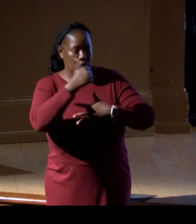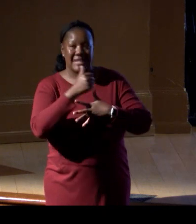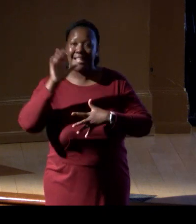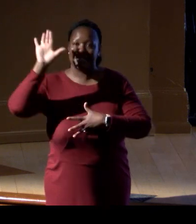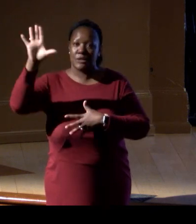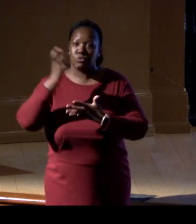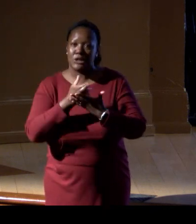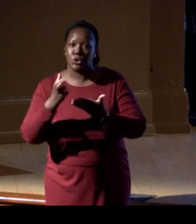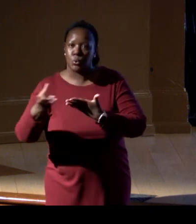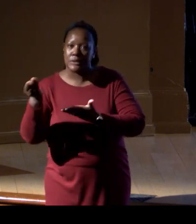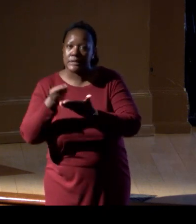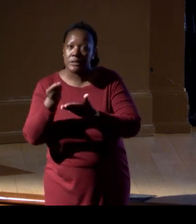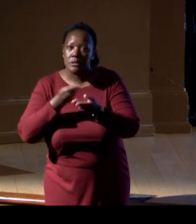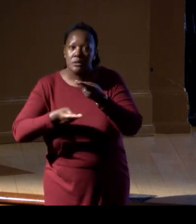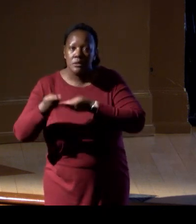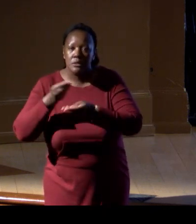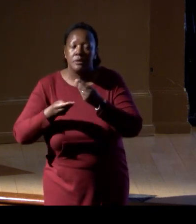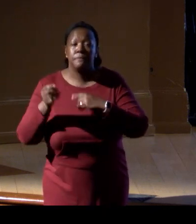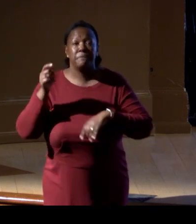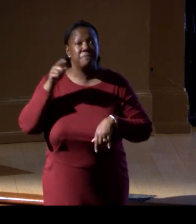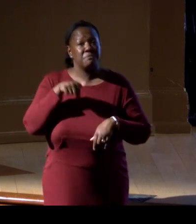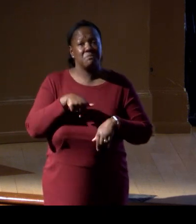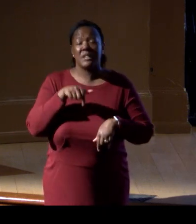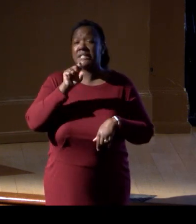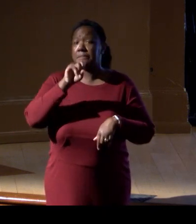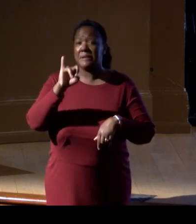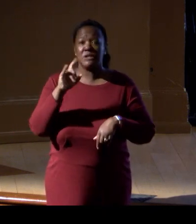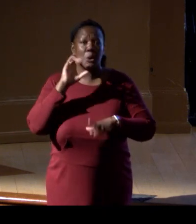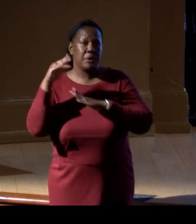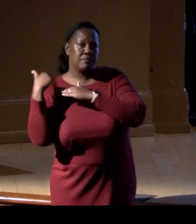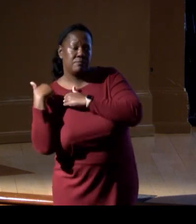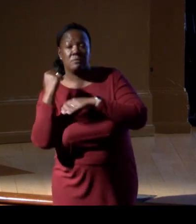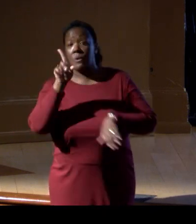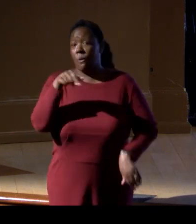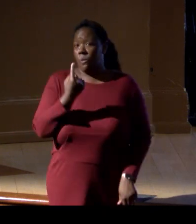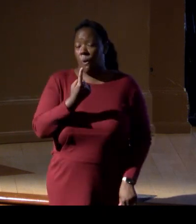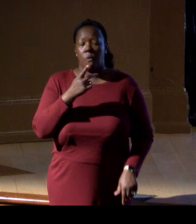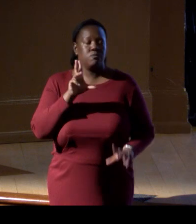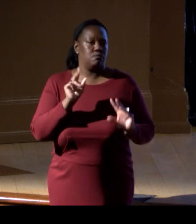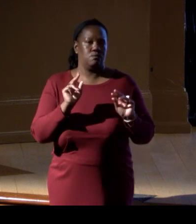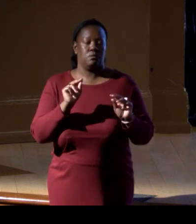The Smithsonian does not undertake the responsibility alone. Collaboration is key,